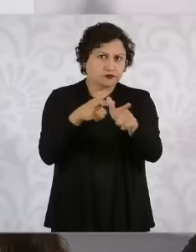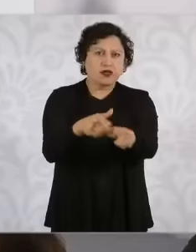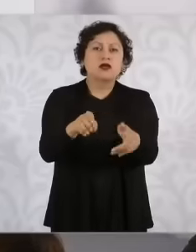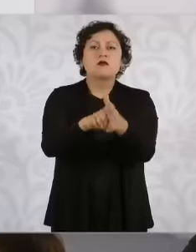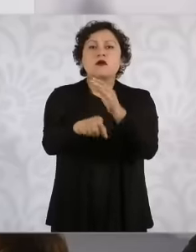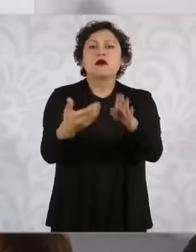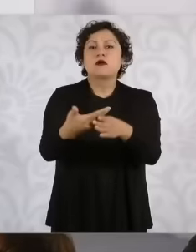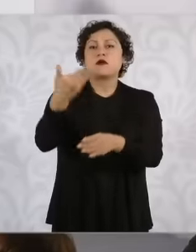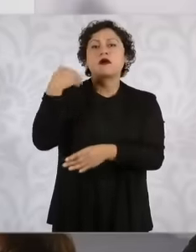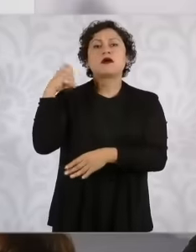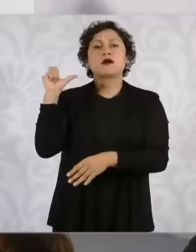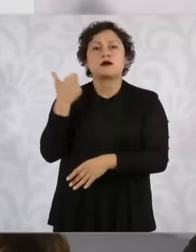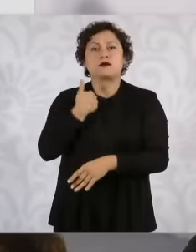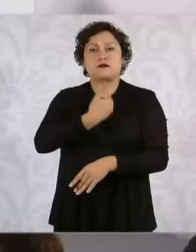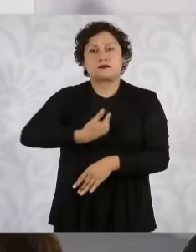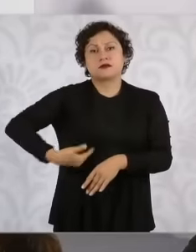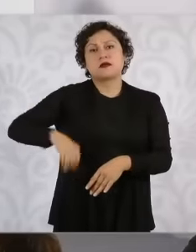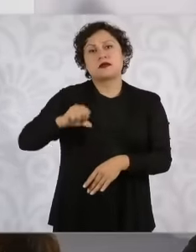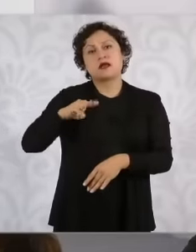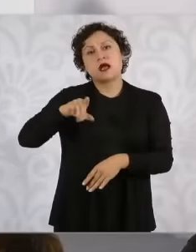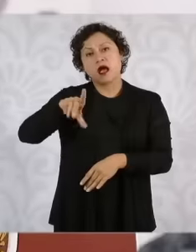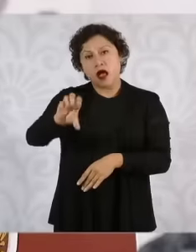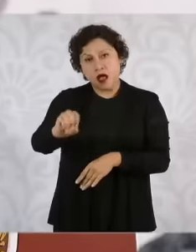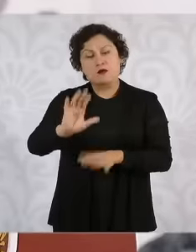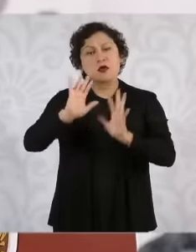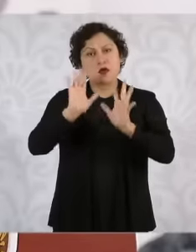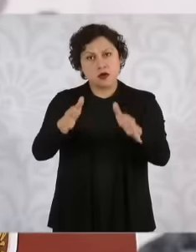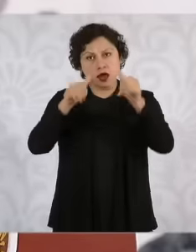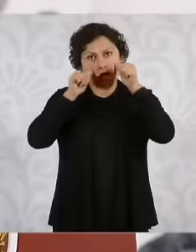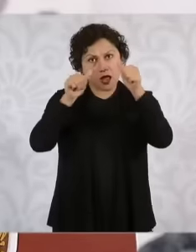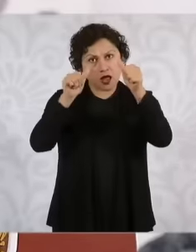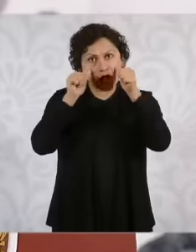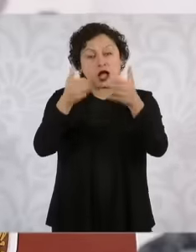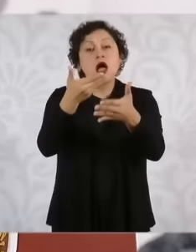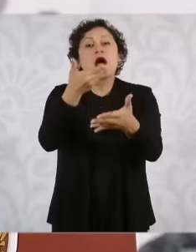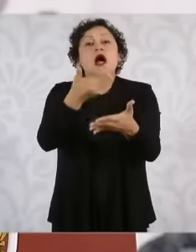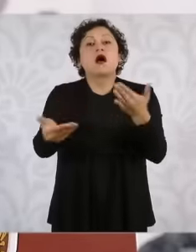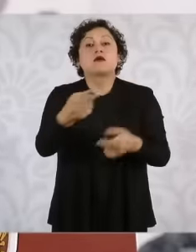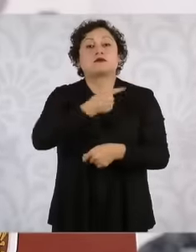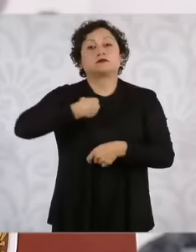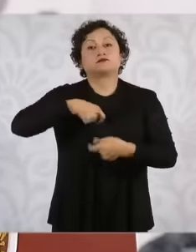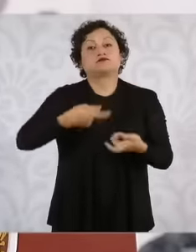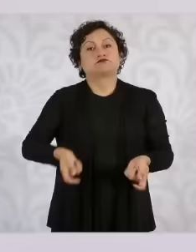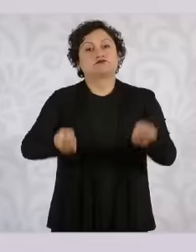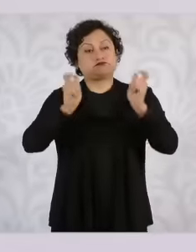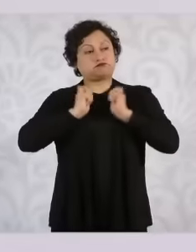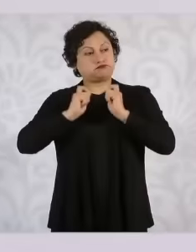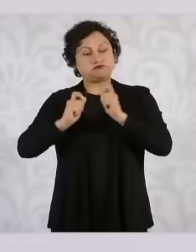Obrador, but we are going to strengthen this part of attention to the causes, that